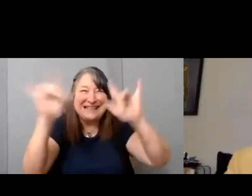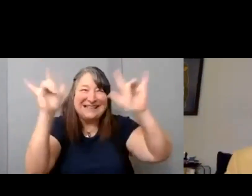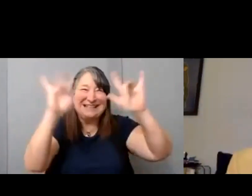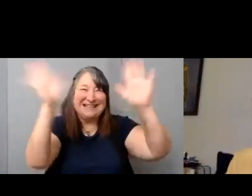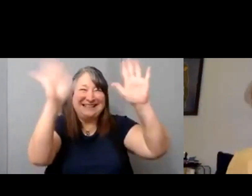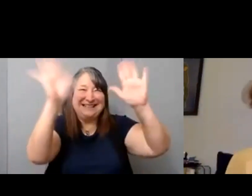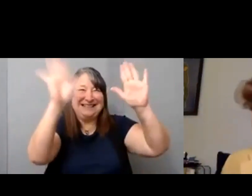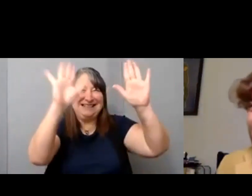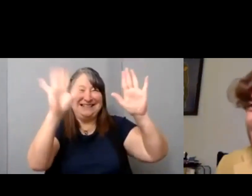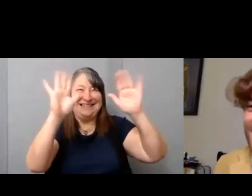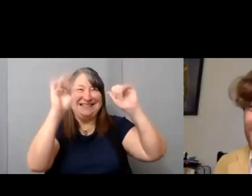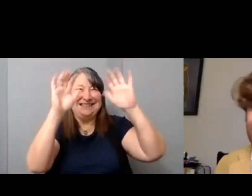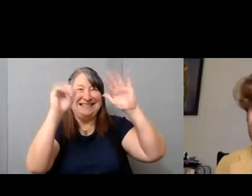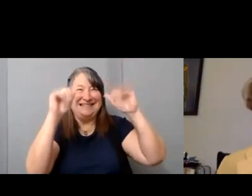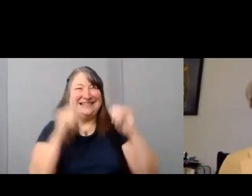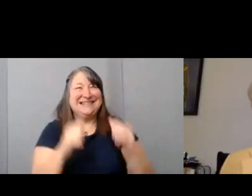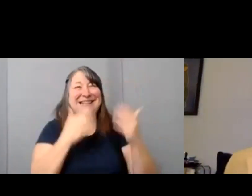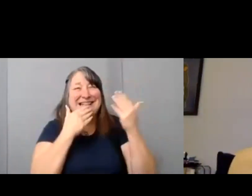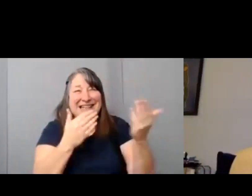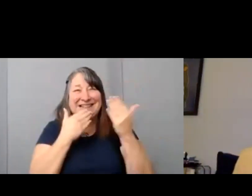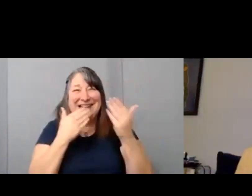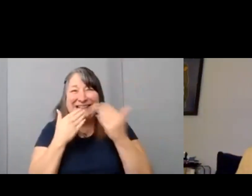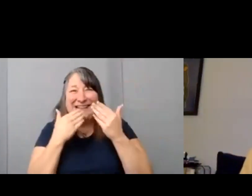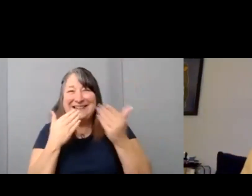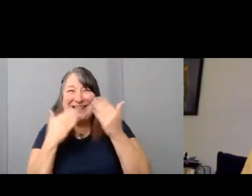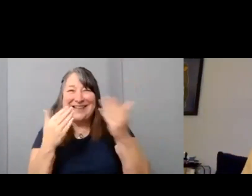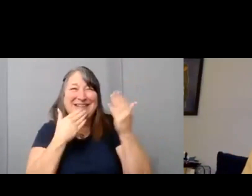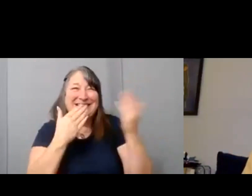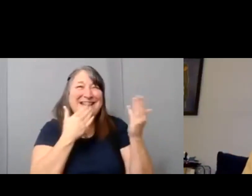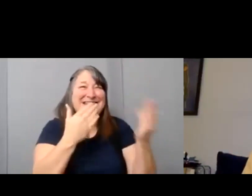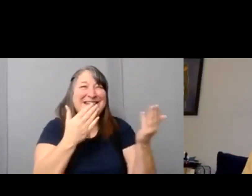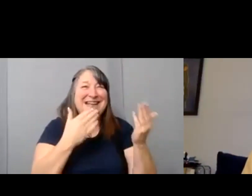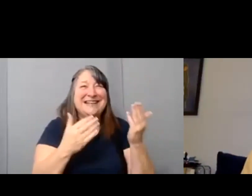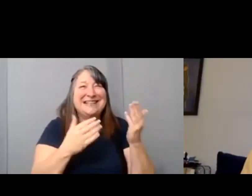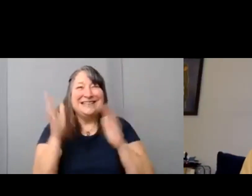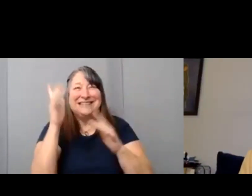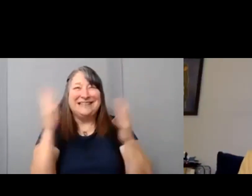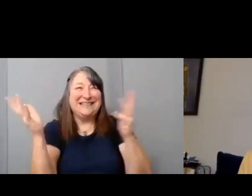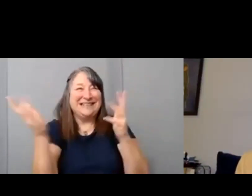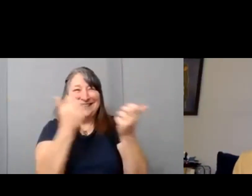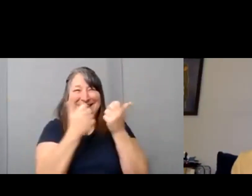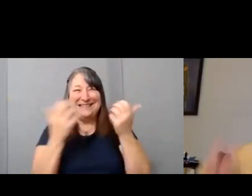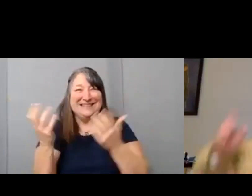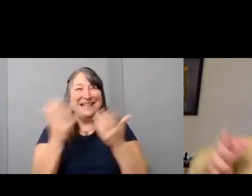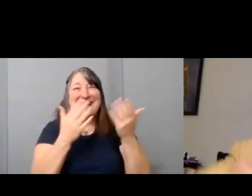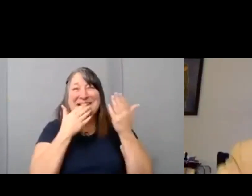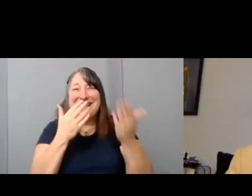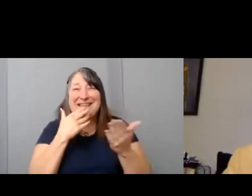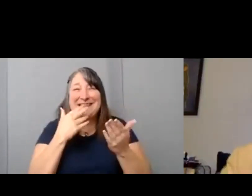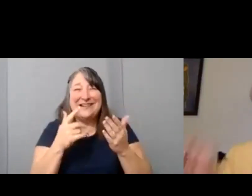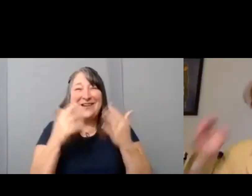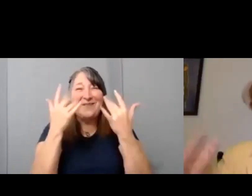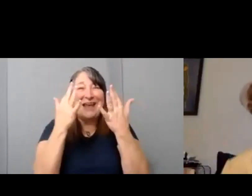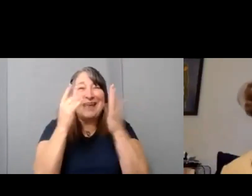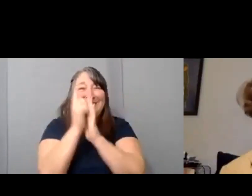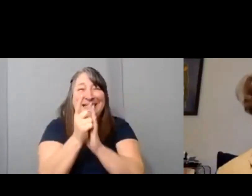[Everyone] Thank you. [Nic] Oh wait a minute. David.